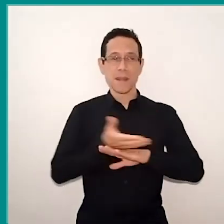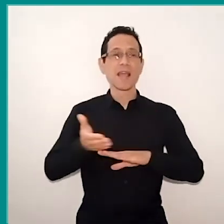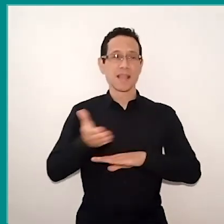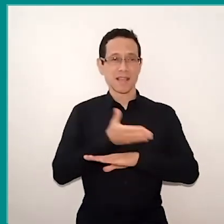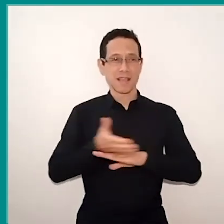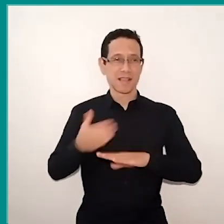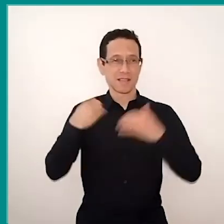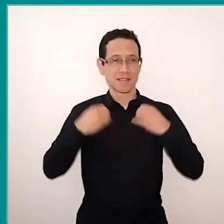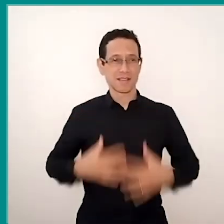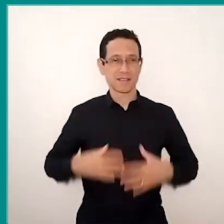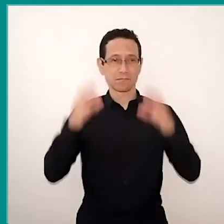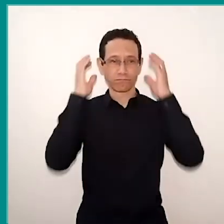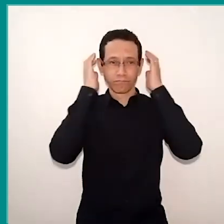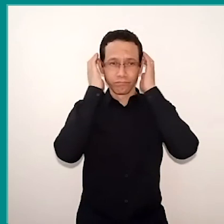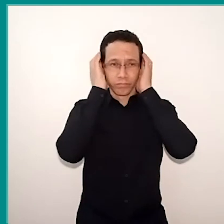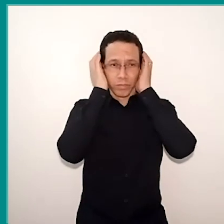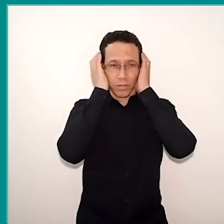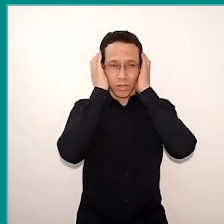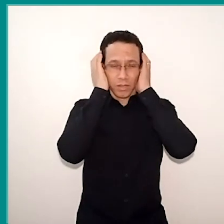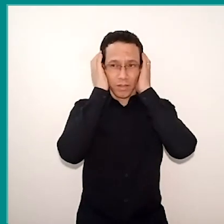he is listening to the stories that the students recorded.